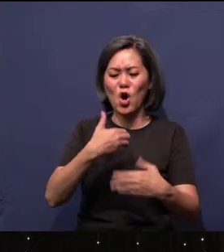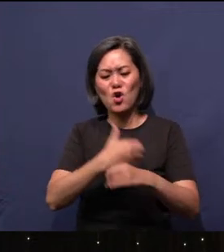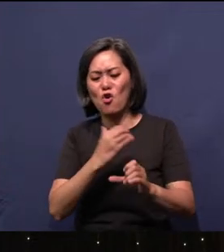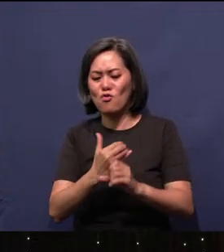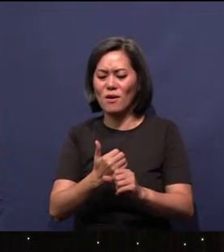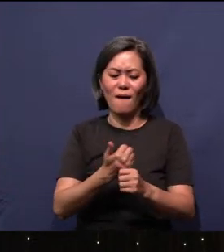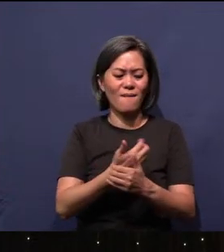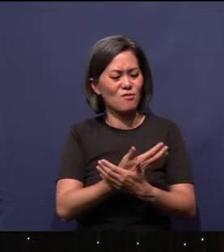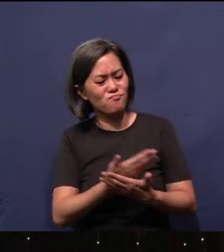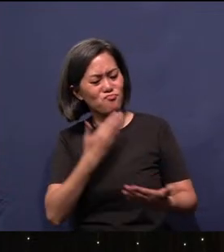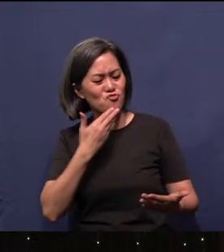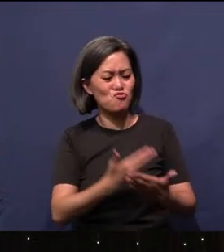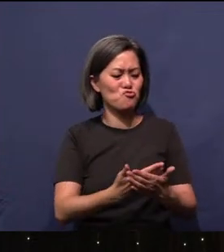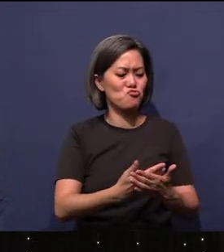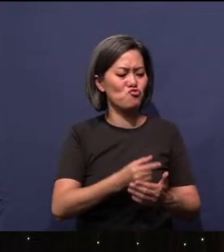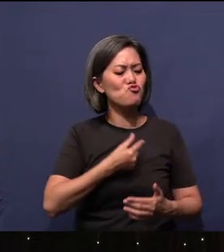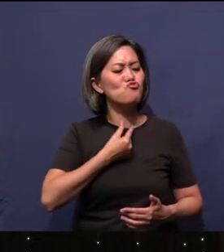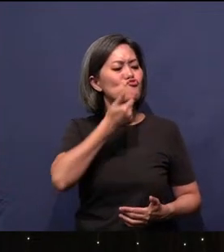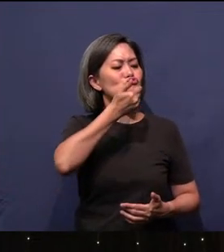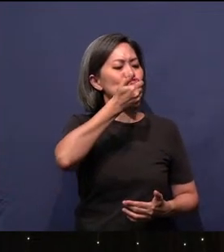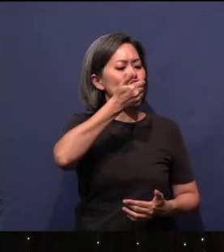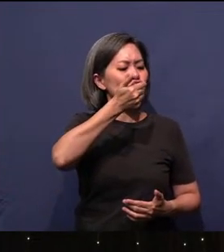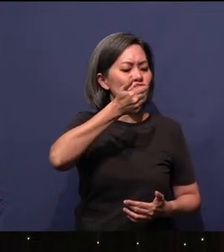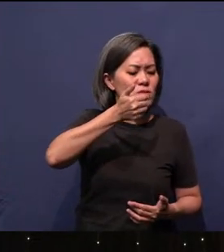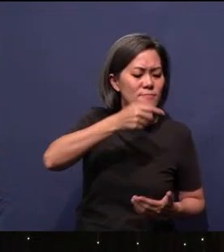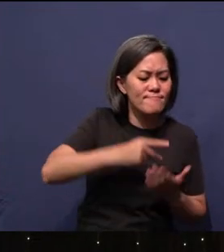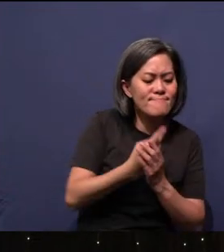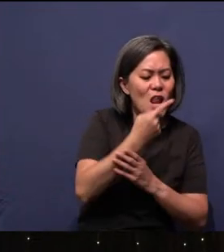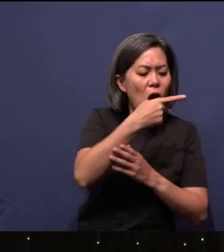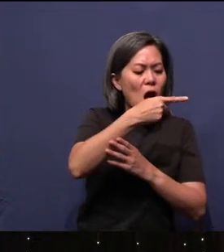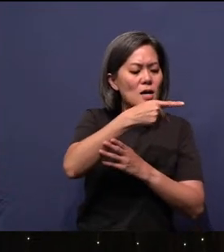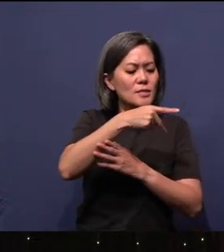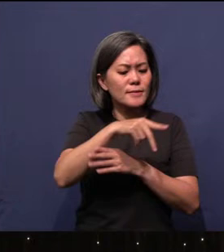giraffe, the anemones, the plants, the bats, they're all good.